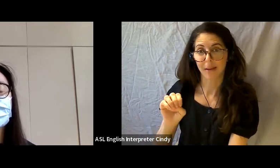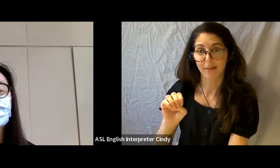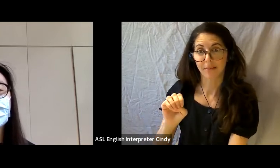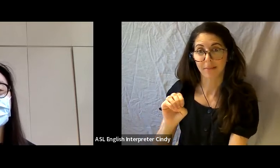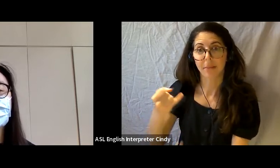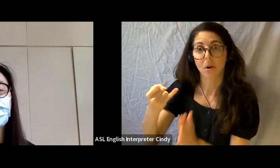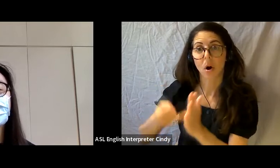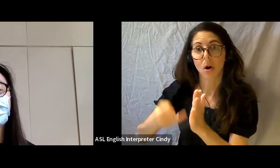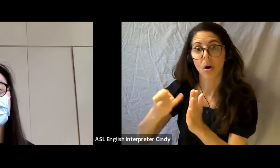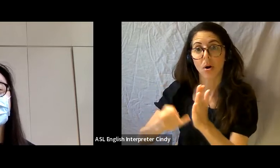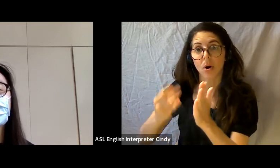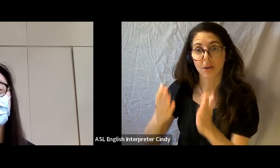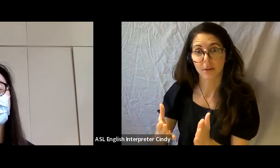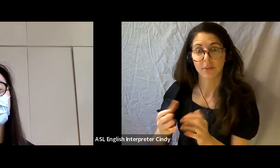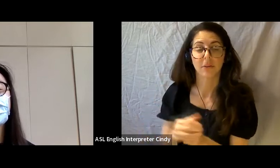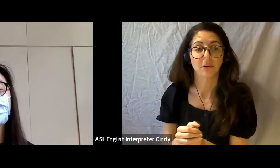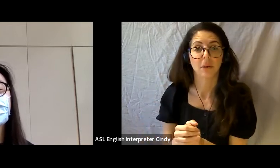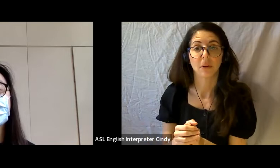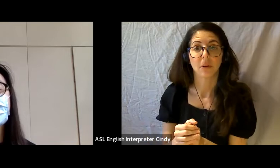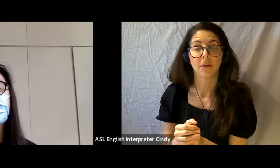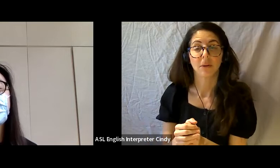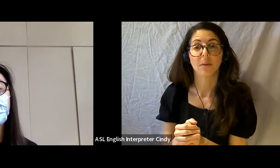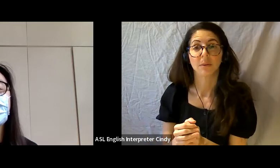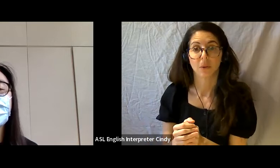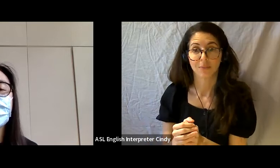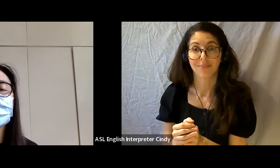and taking those tobacco ties and putting them into the copper pot